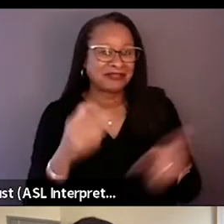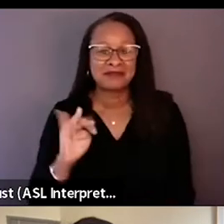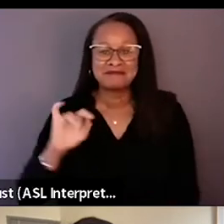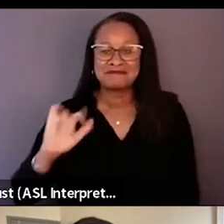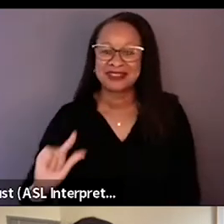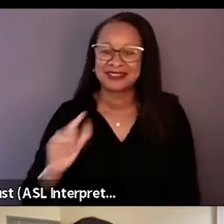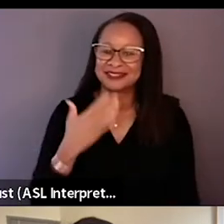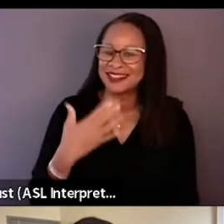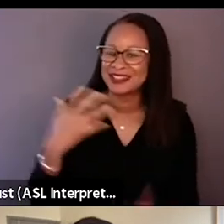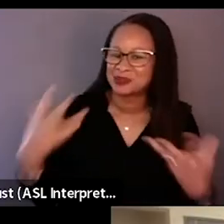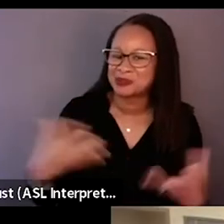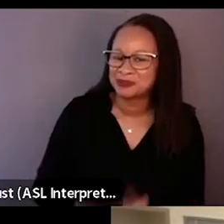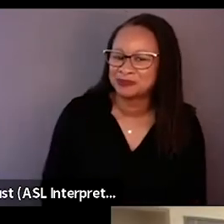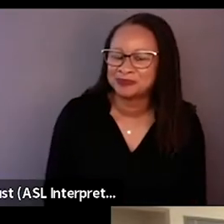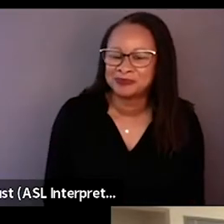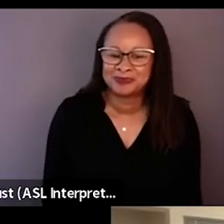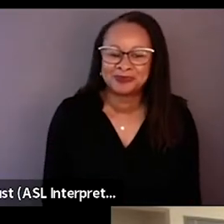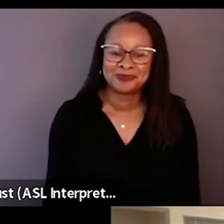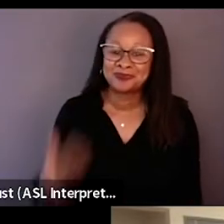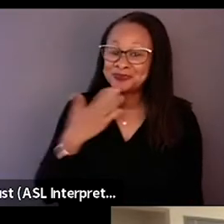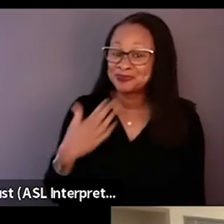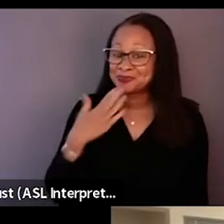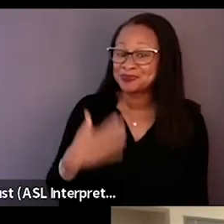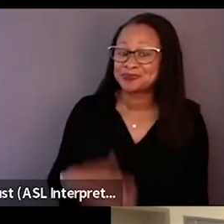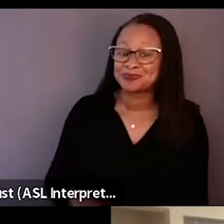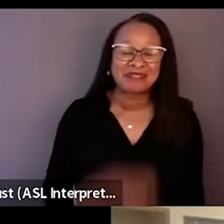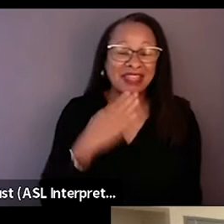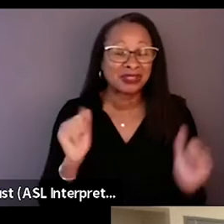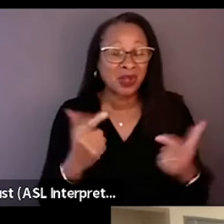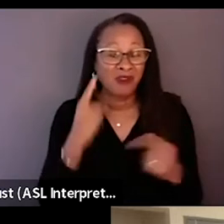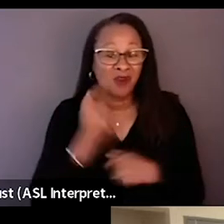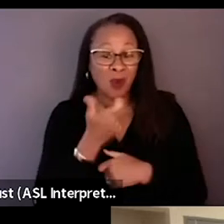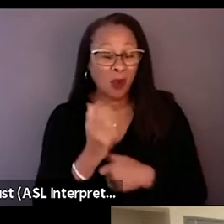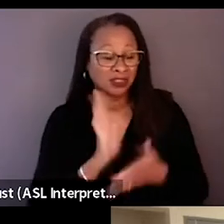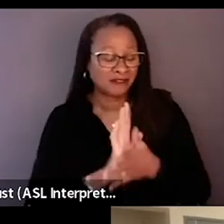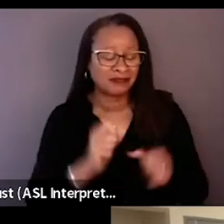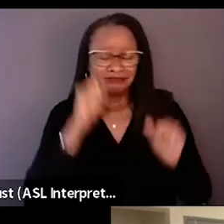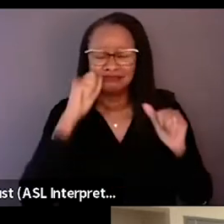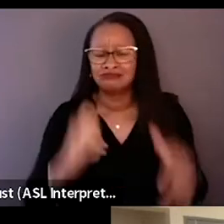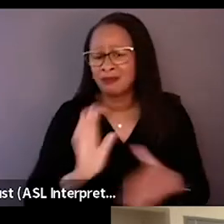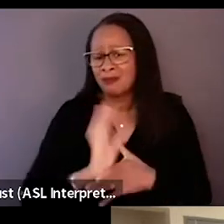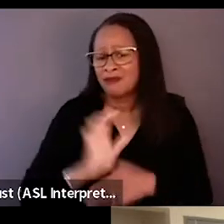Thank you very much. Thank you. Thanks everybody for watching this film. It's an incredible film.